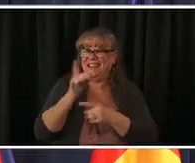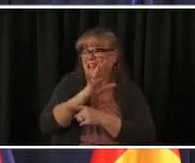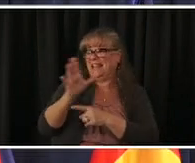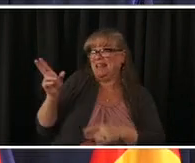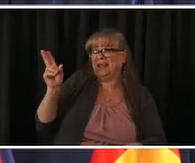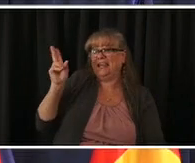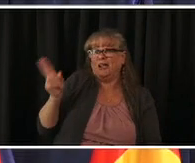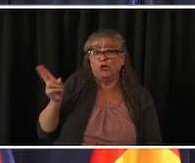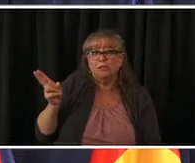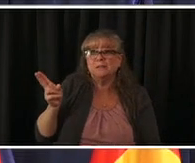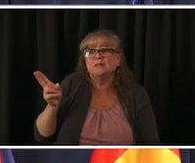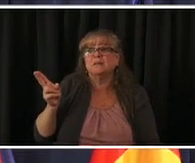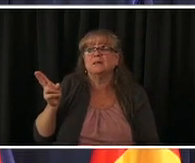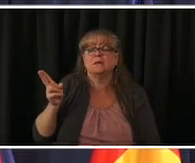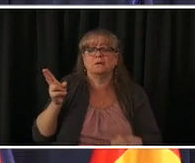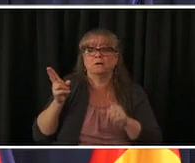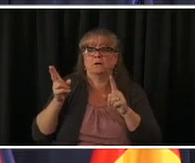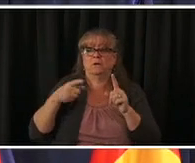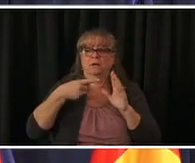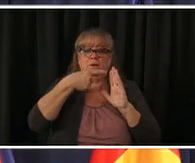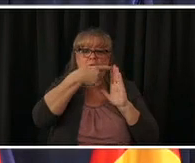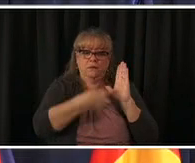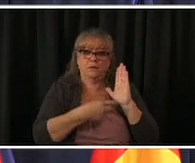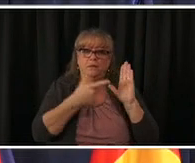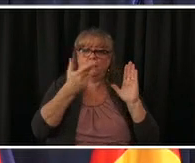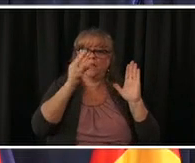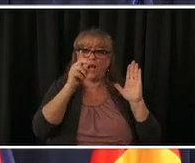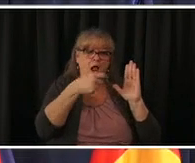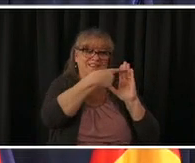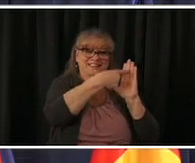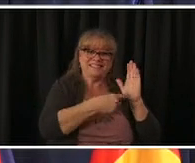gun show loopholes following columbine instituted universal background checks